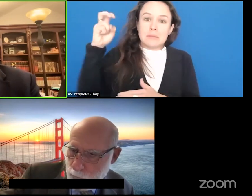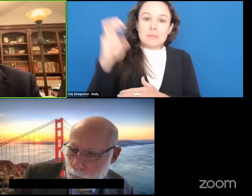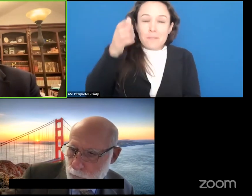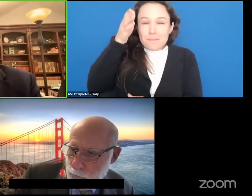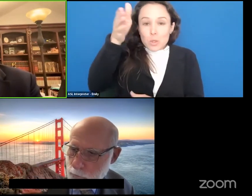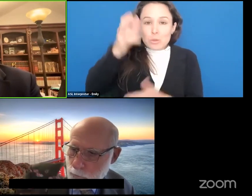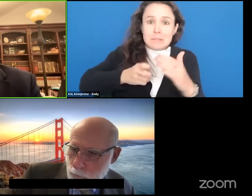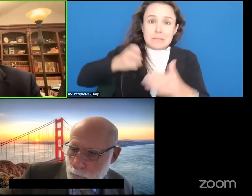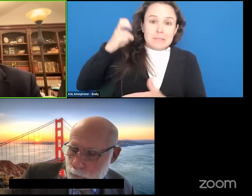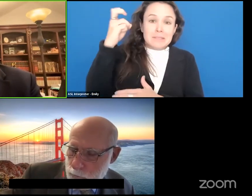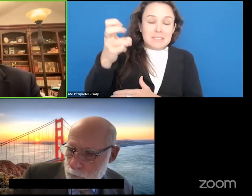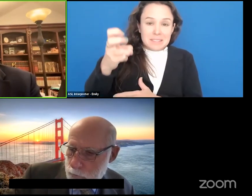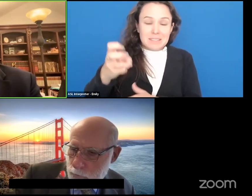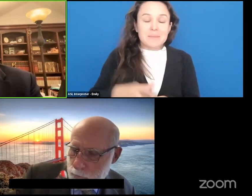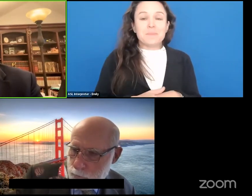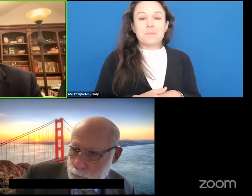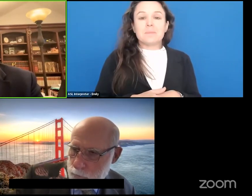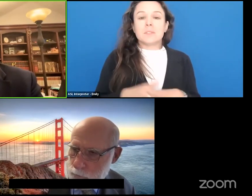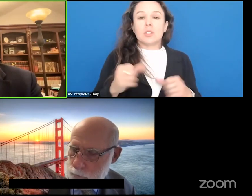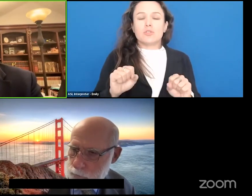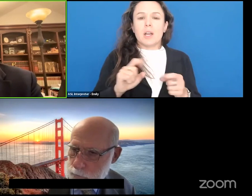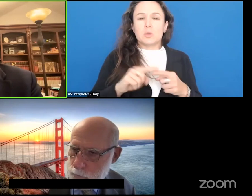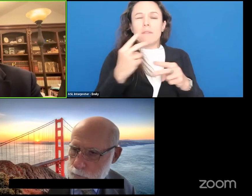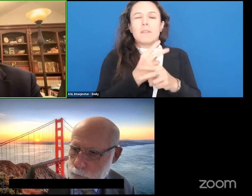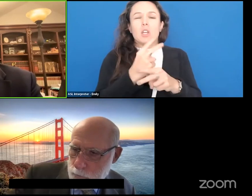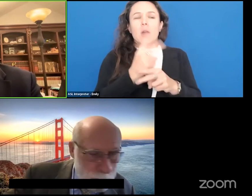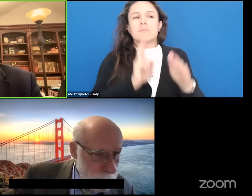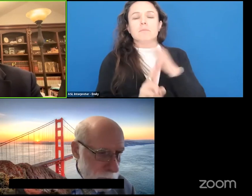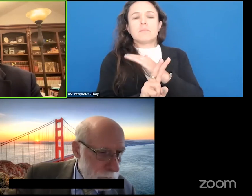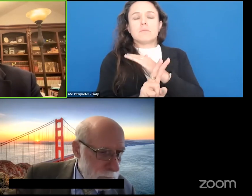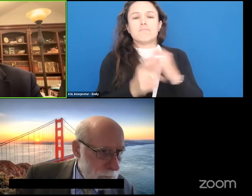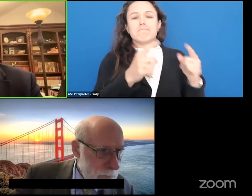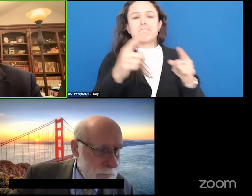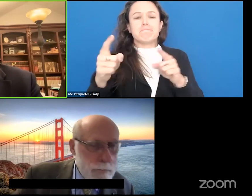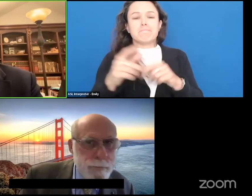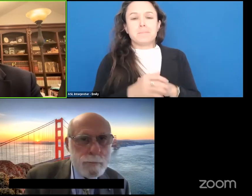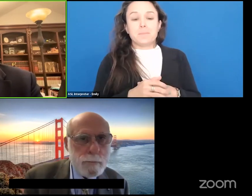far enough that we can try to see where this is all going and then creating a research